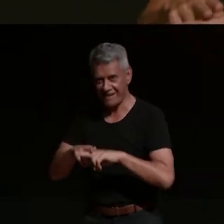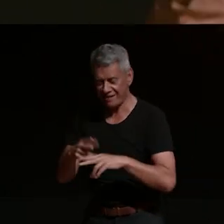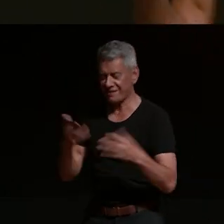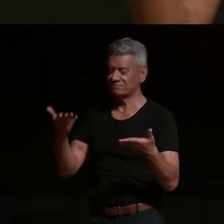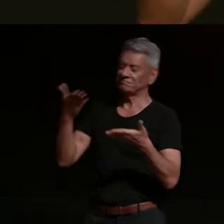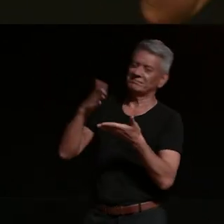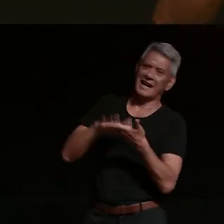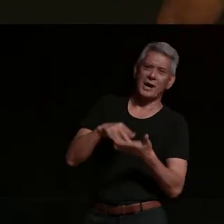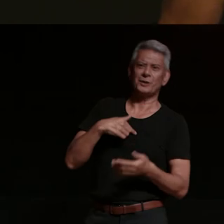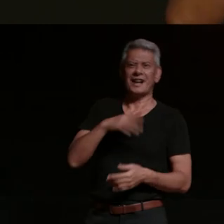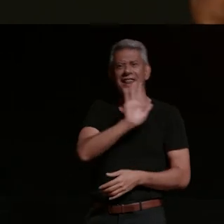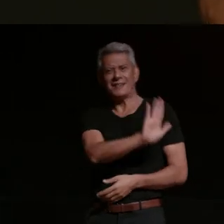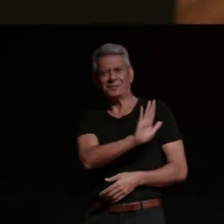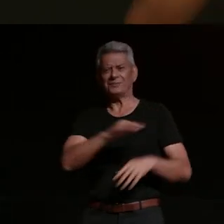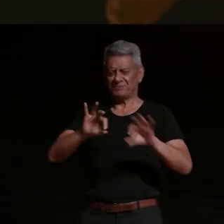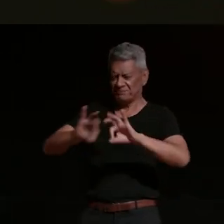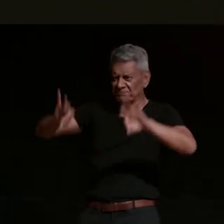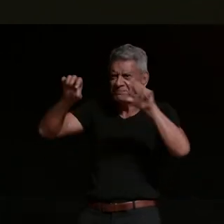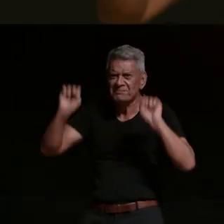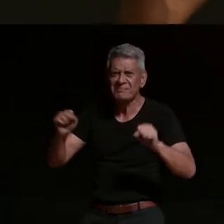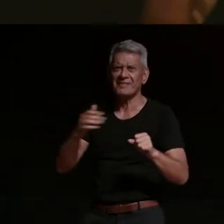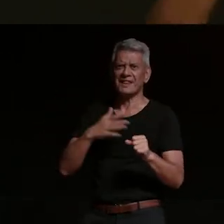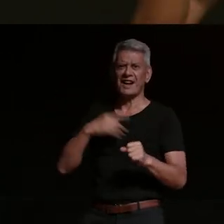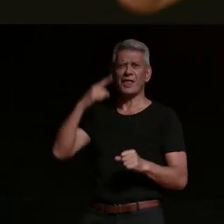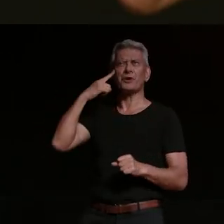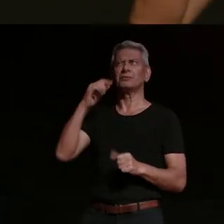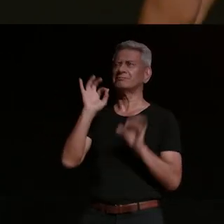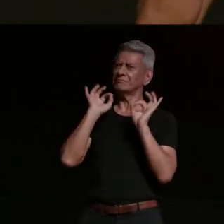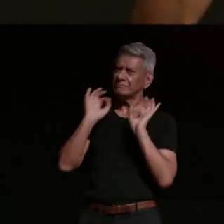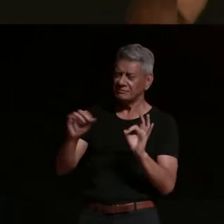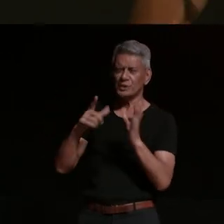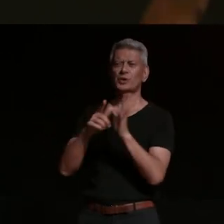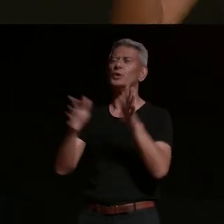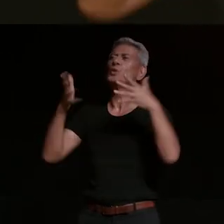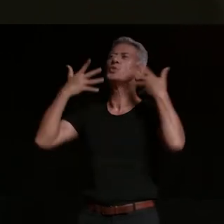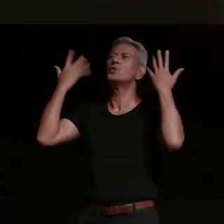this motorcycle i loved riding i thought it was so cool you know the wind in your face and that was